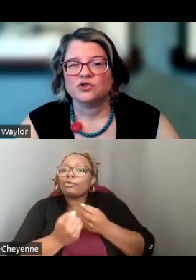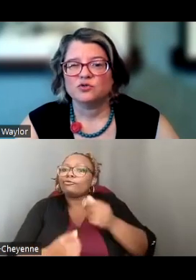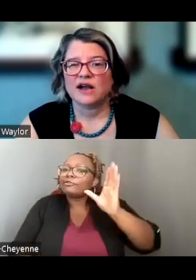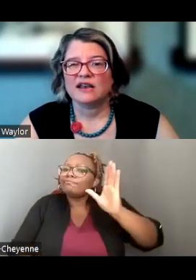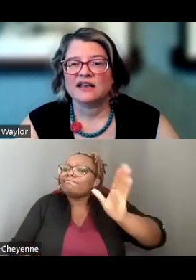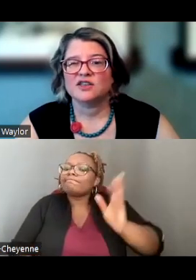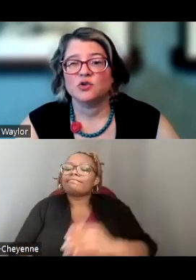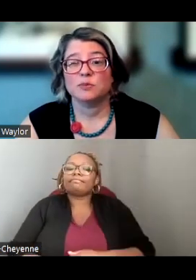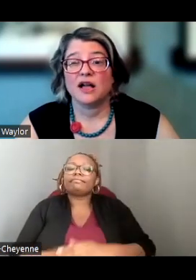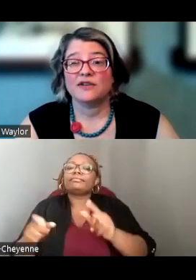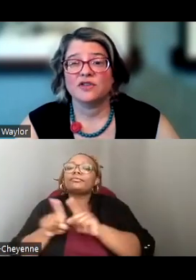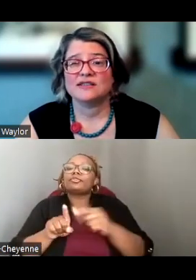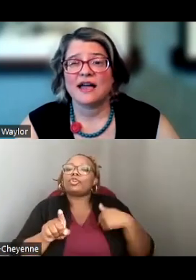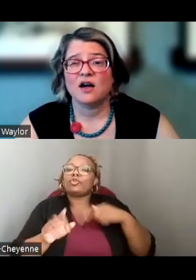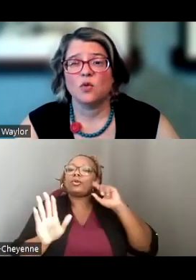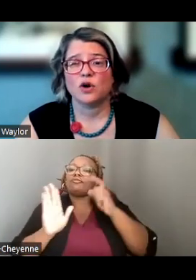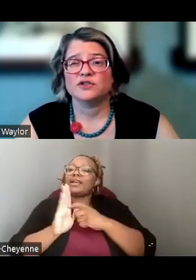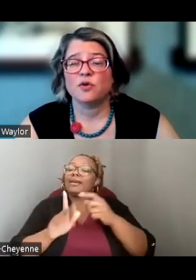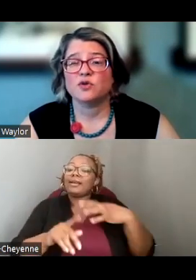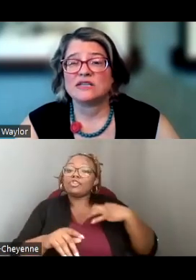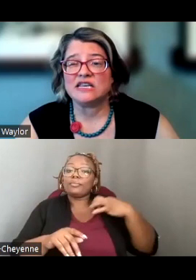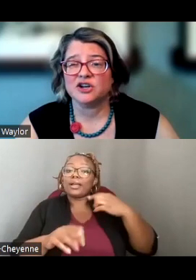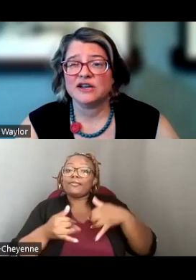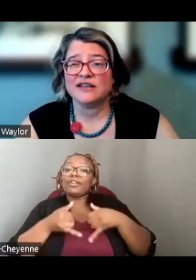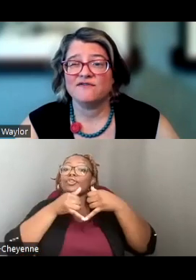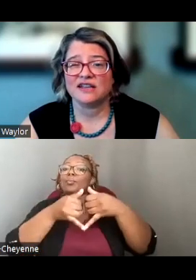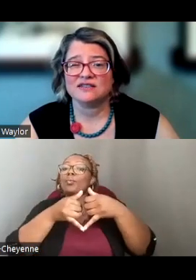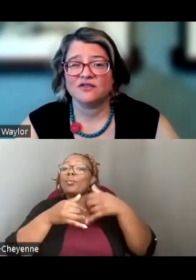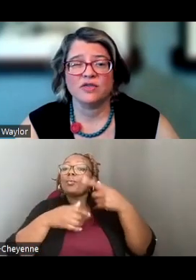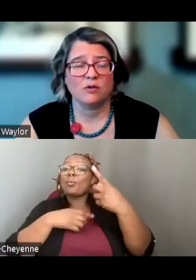WE DO RECOGNIZE THAT YOU'RE APPLYING FOR THESE AWARDS ALMOST A YEAR IN ADVANCE OF WHEN THEY